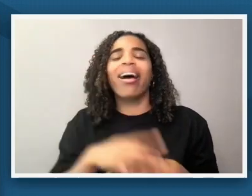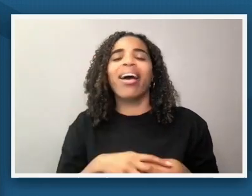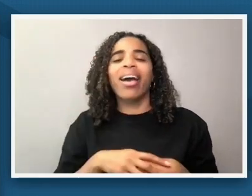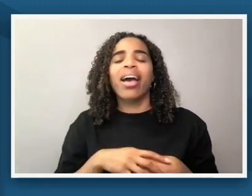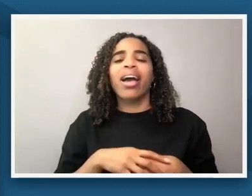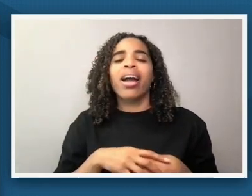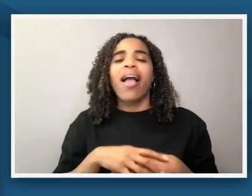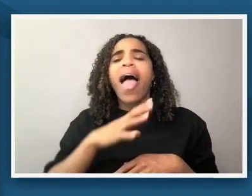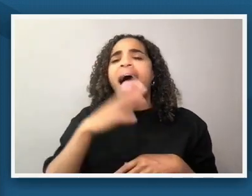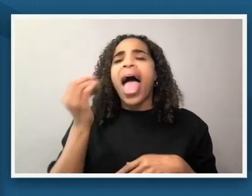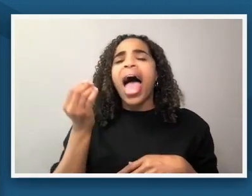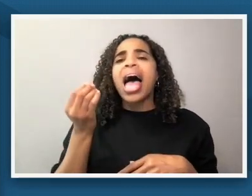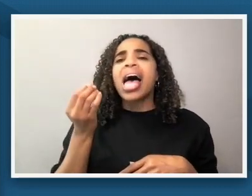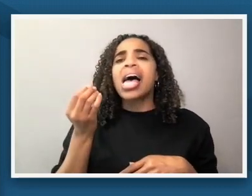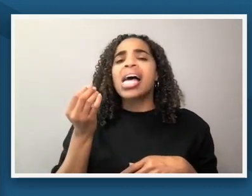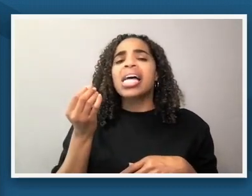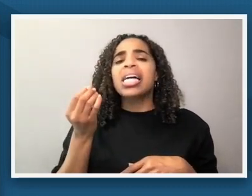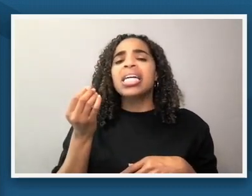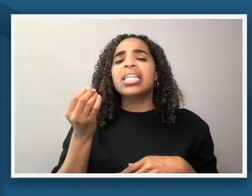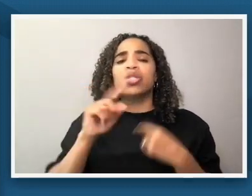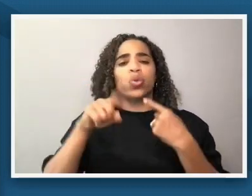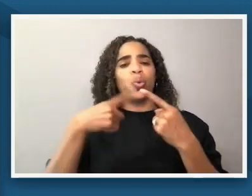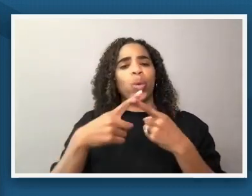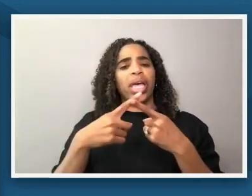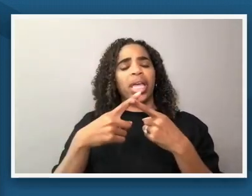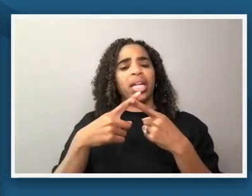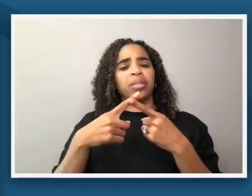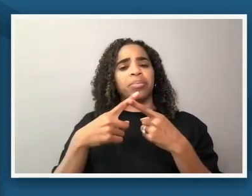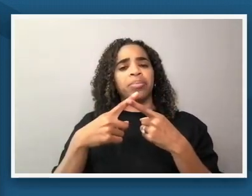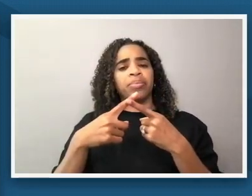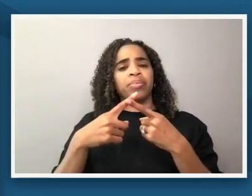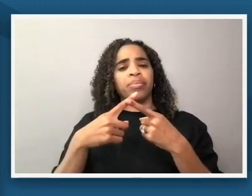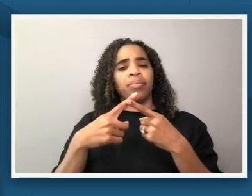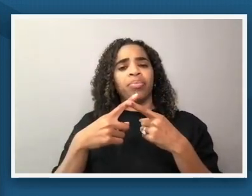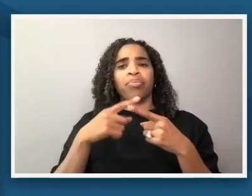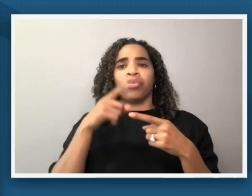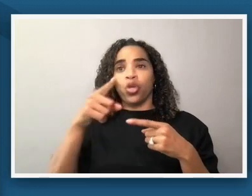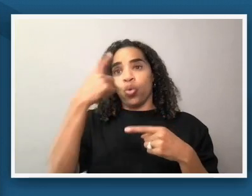that were made when creating